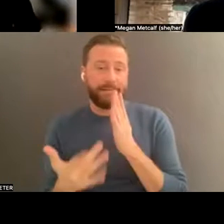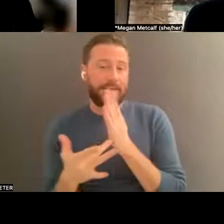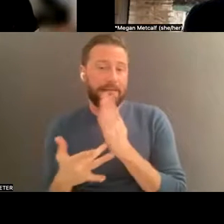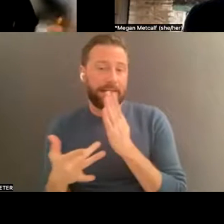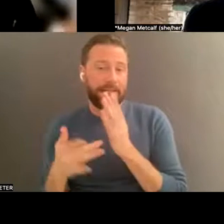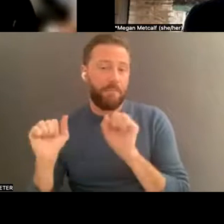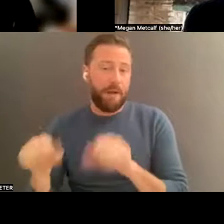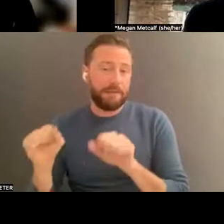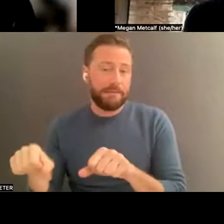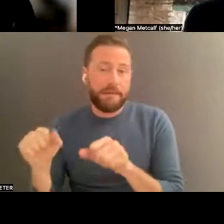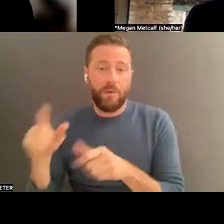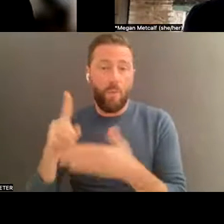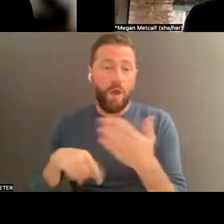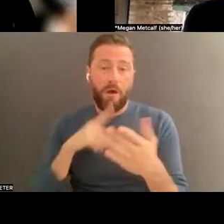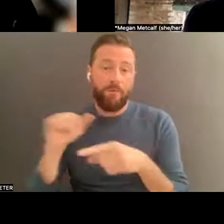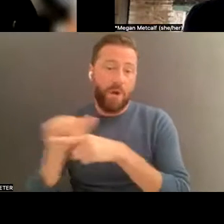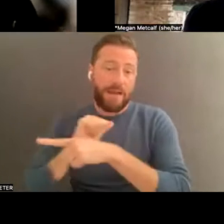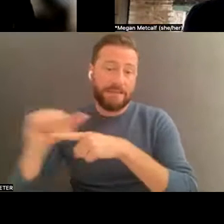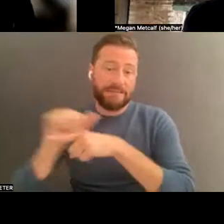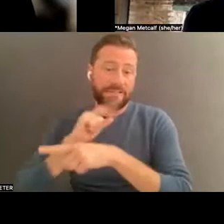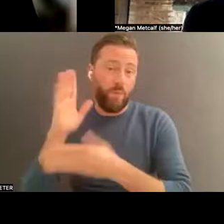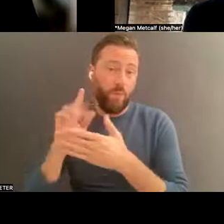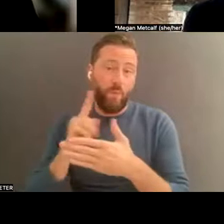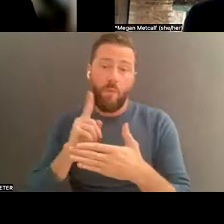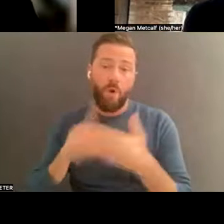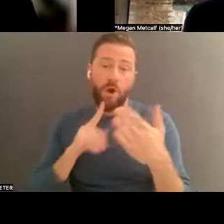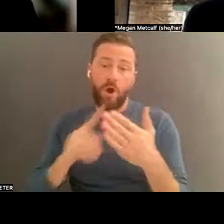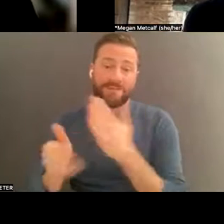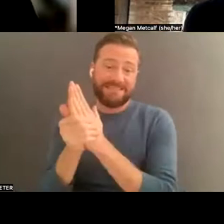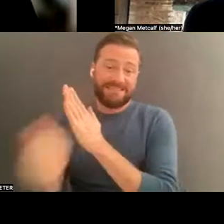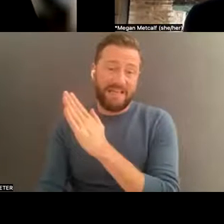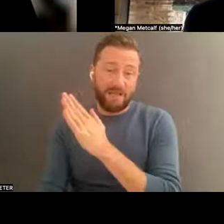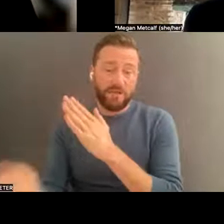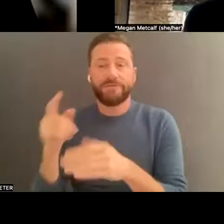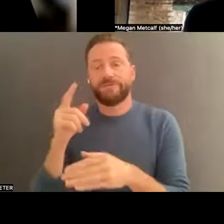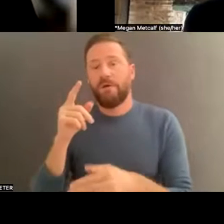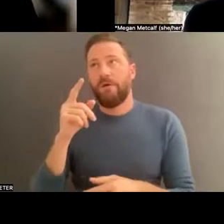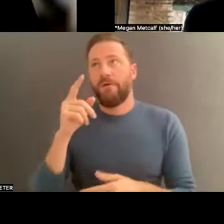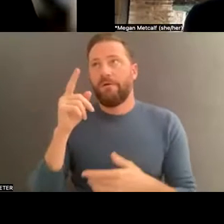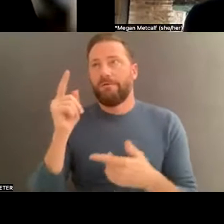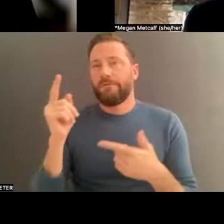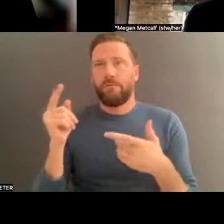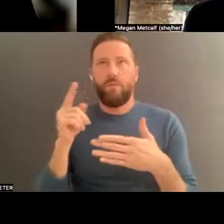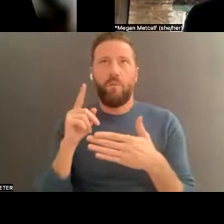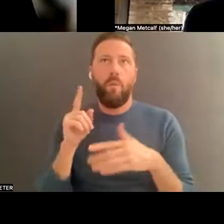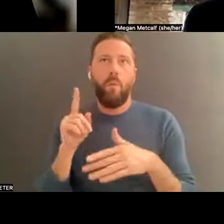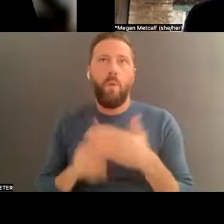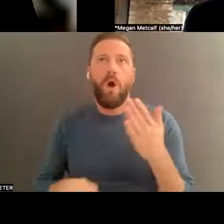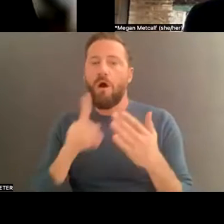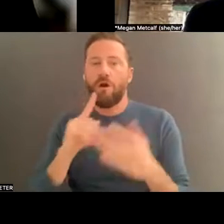; what are the practices, what are the skills, what are the tools, like databases, Excel